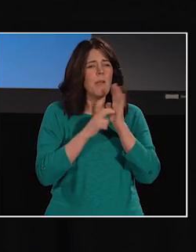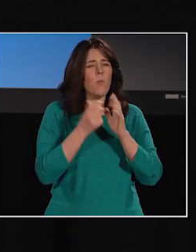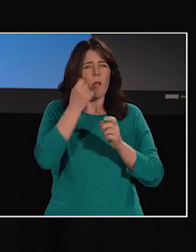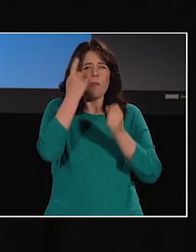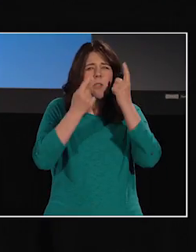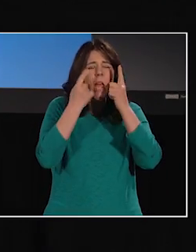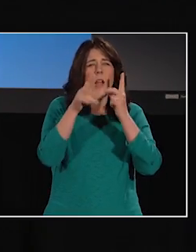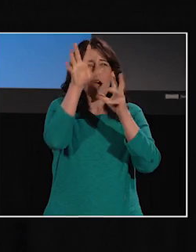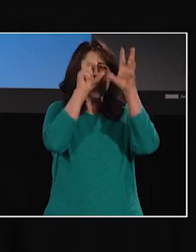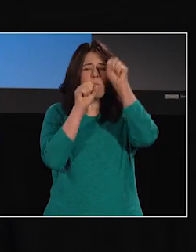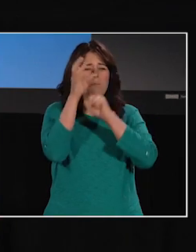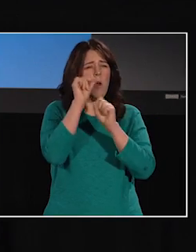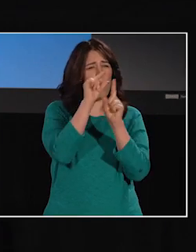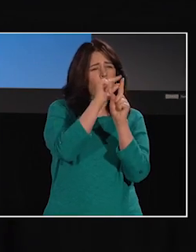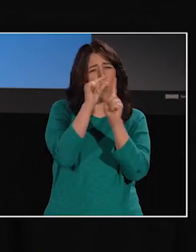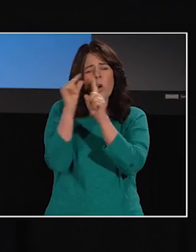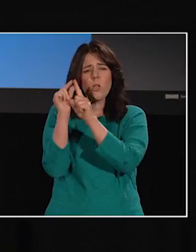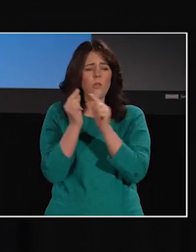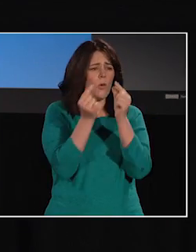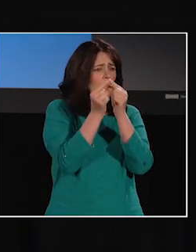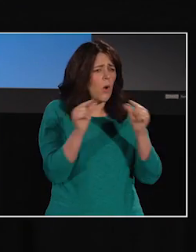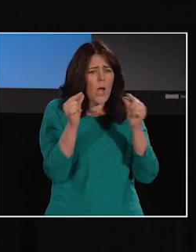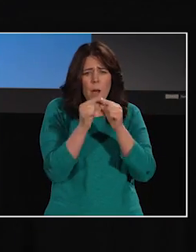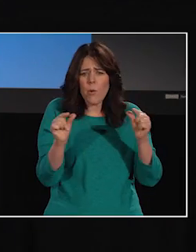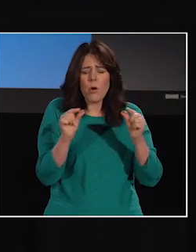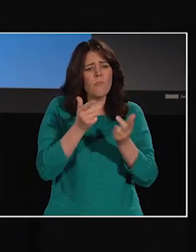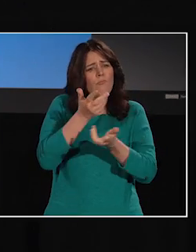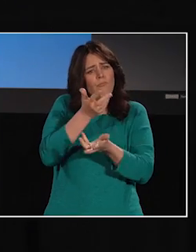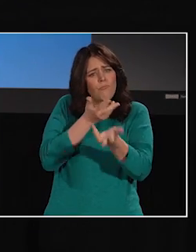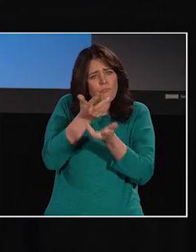in terms of words, grammar, and conversational skills.